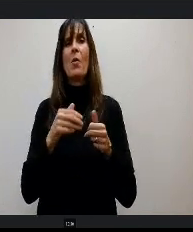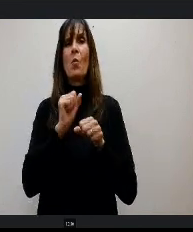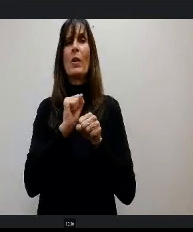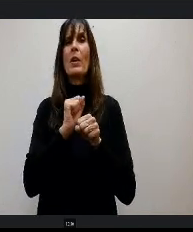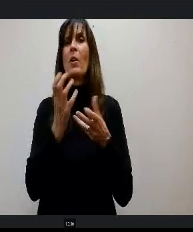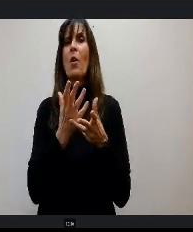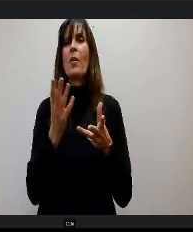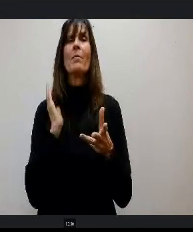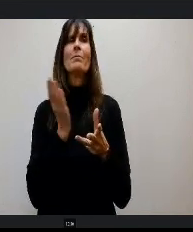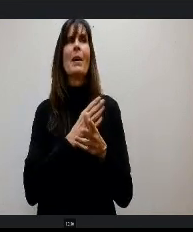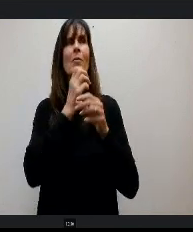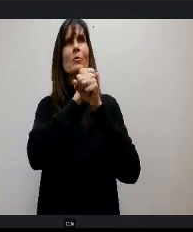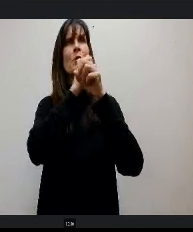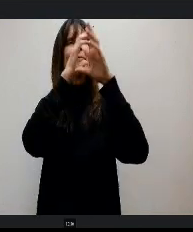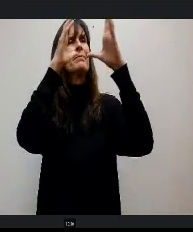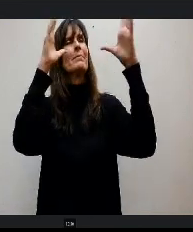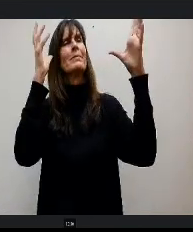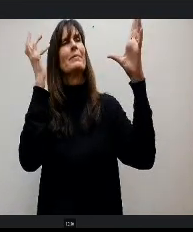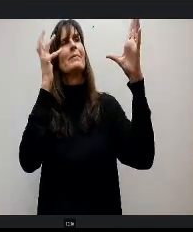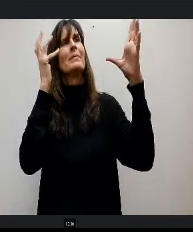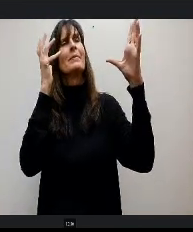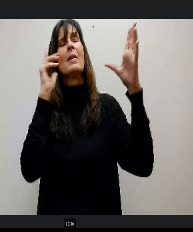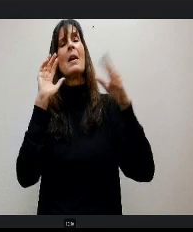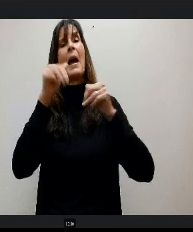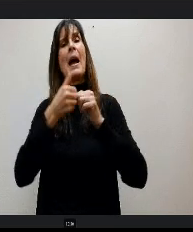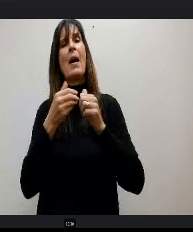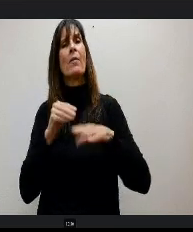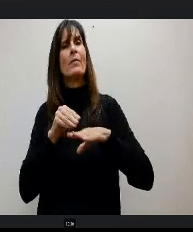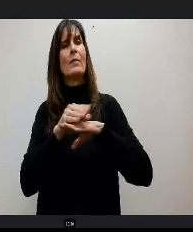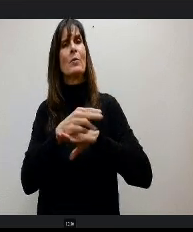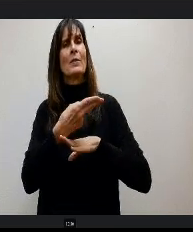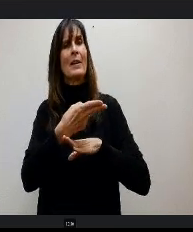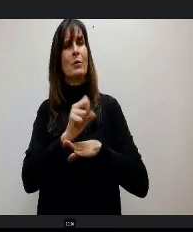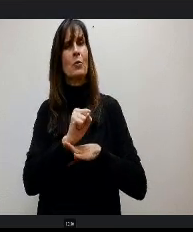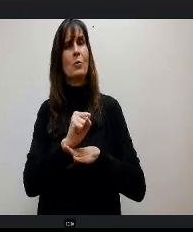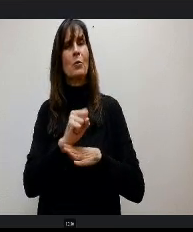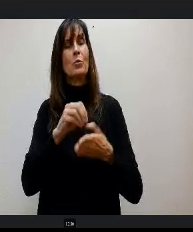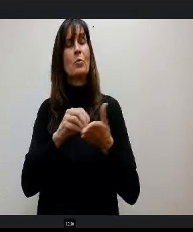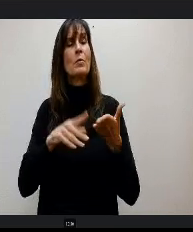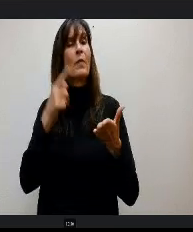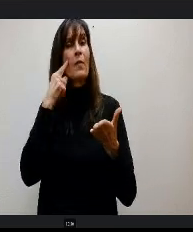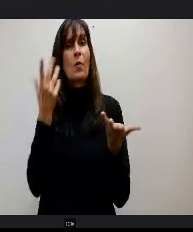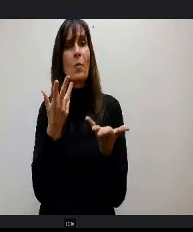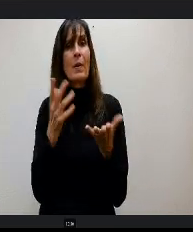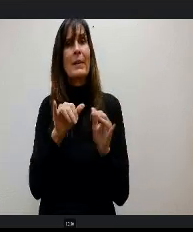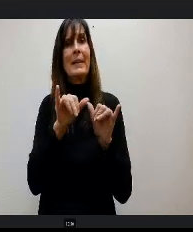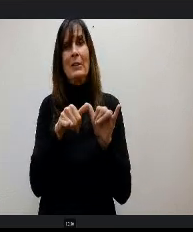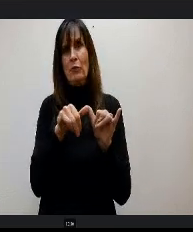f ours to advance what we do for high school students especially when it comes to engineering, we are